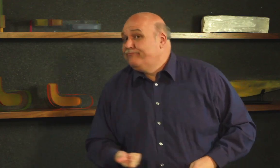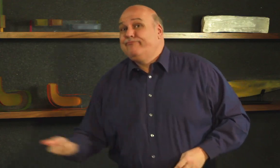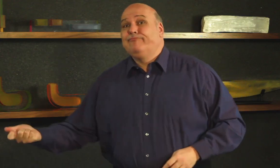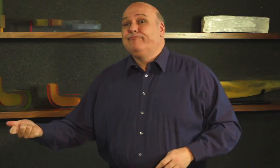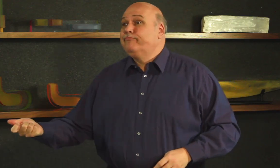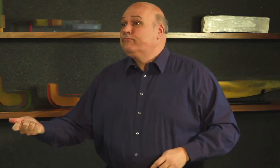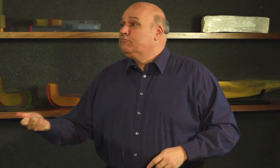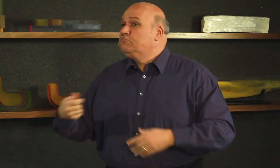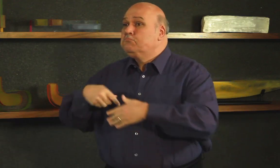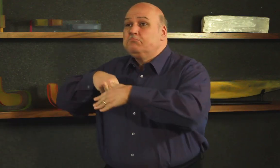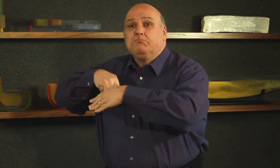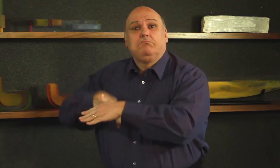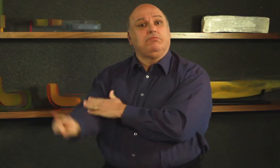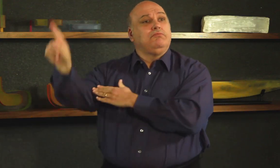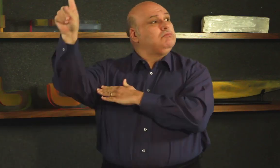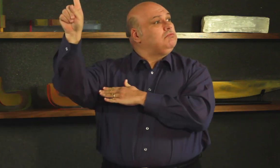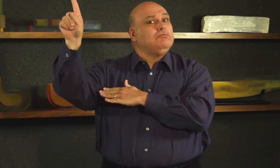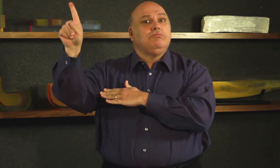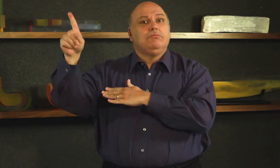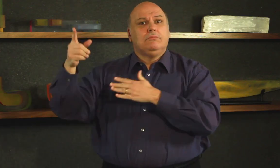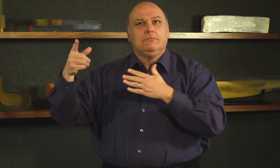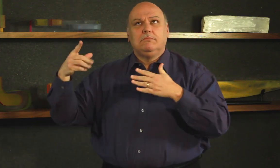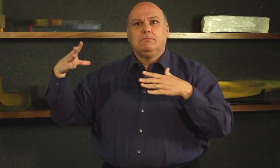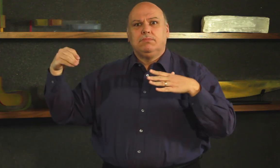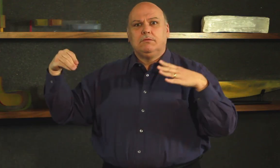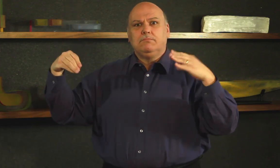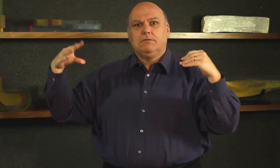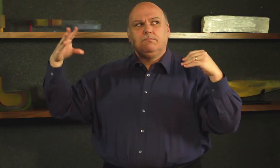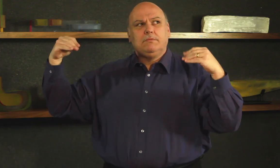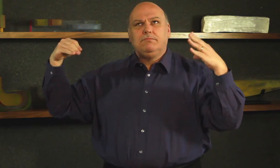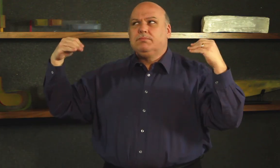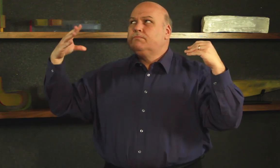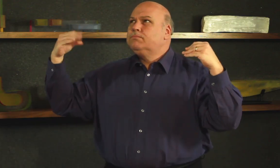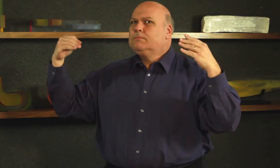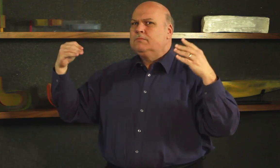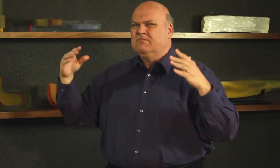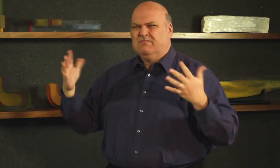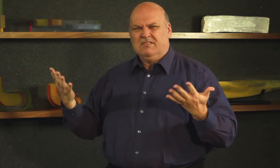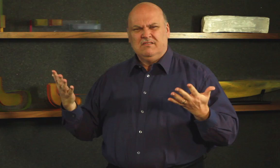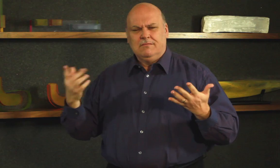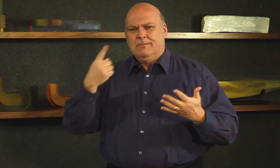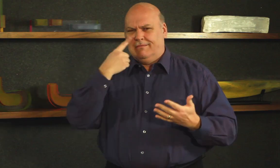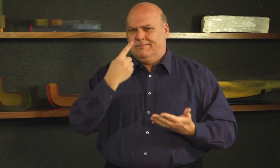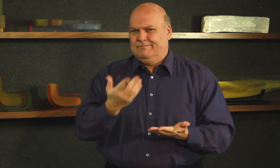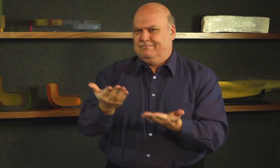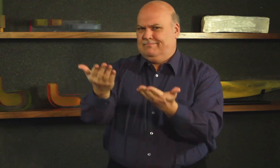hearing people realize that their building needs to become more friendly? This “Deaf Challenge” clip is humorous but it is not funny!